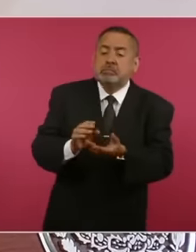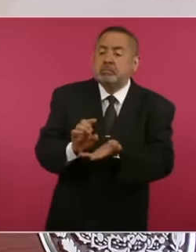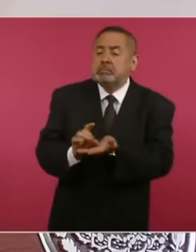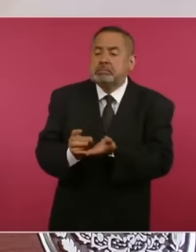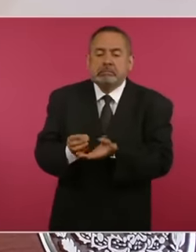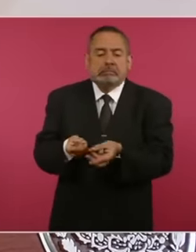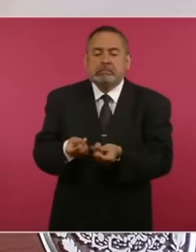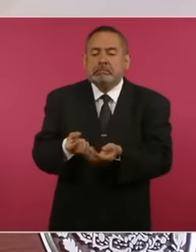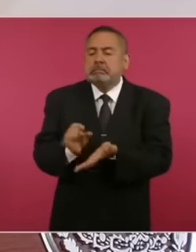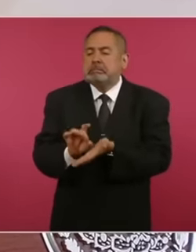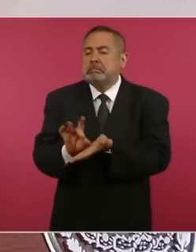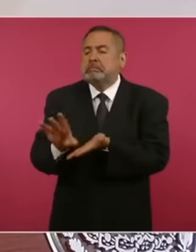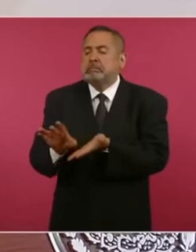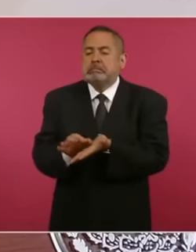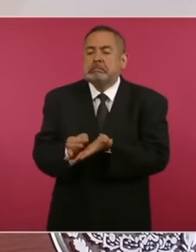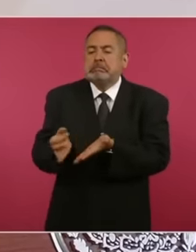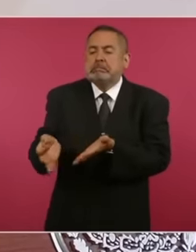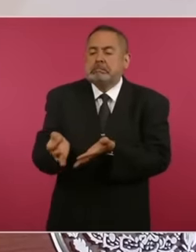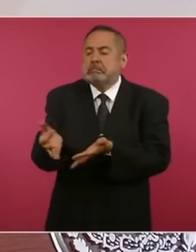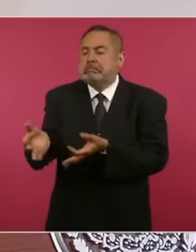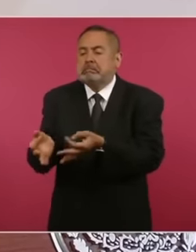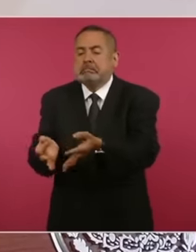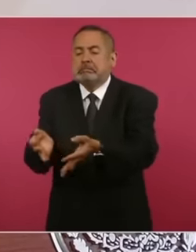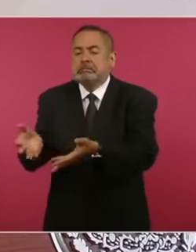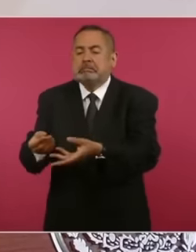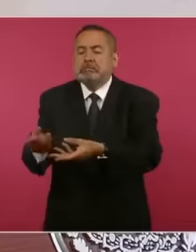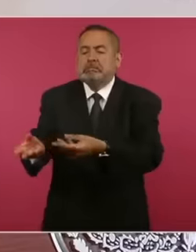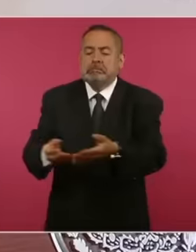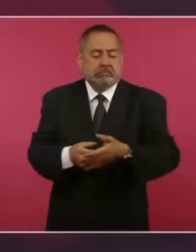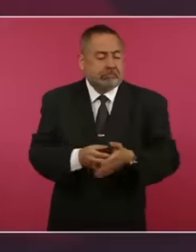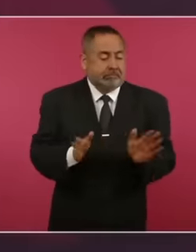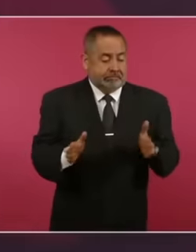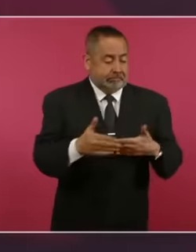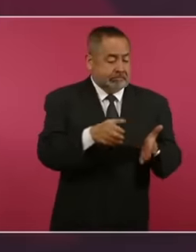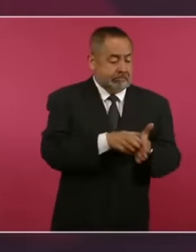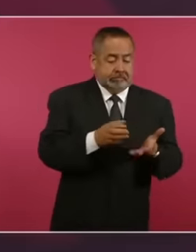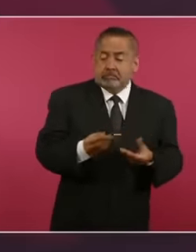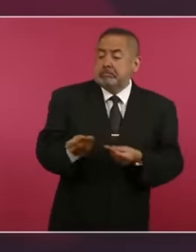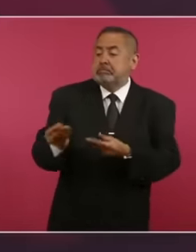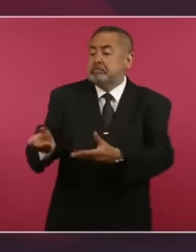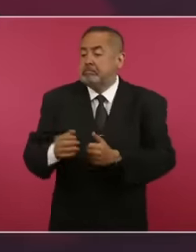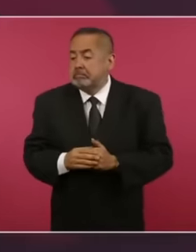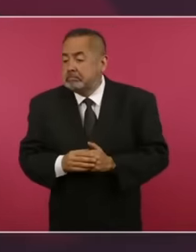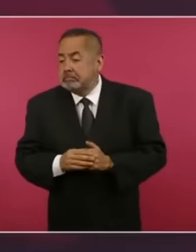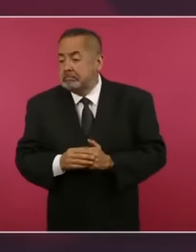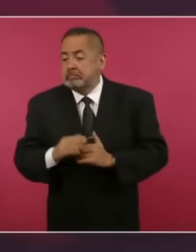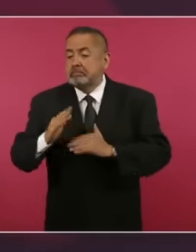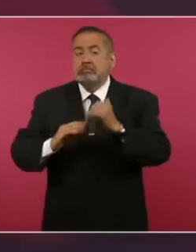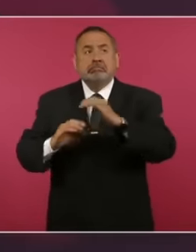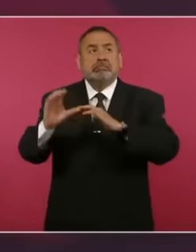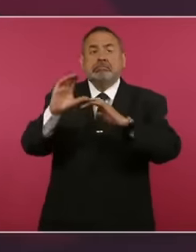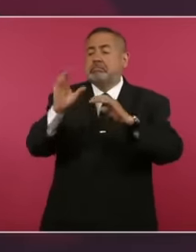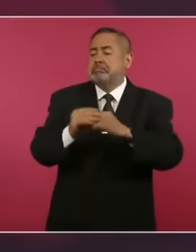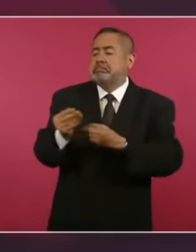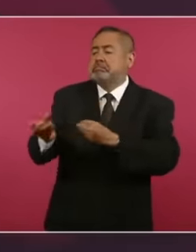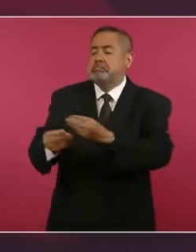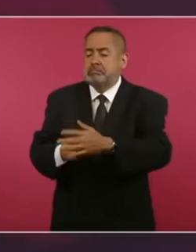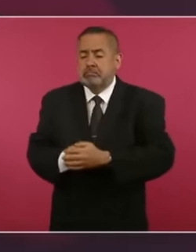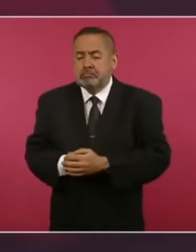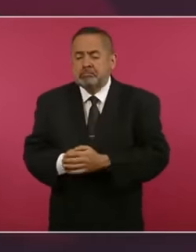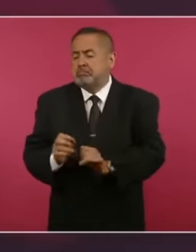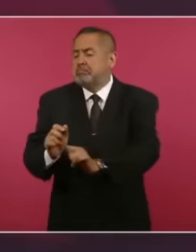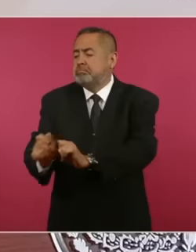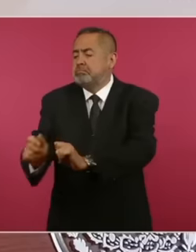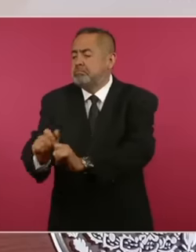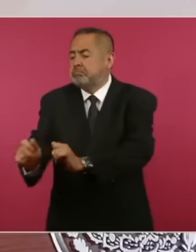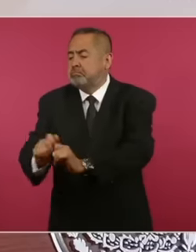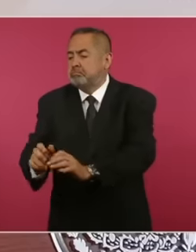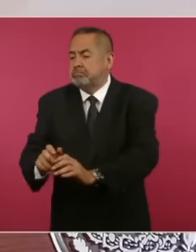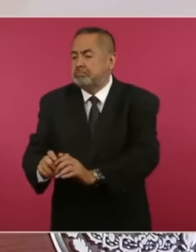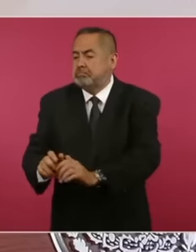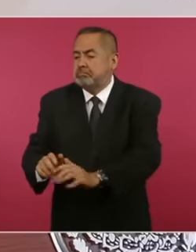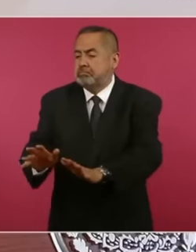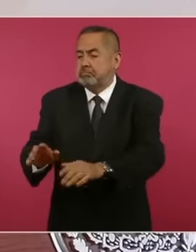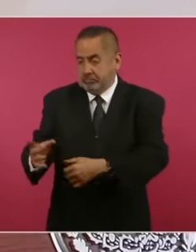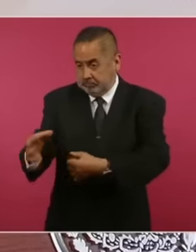food supplies, construction materials, even money in cash they trafficked